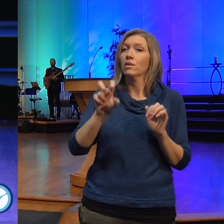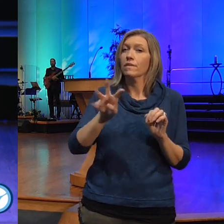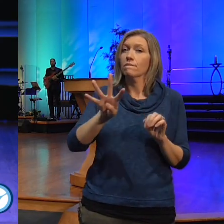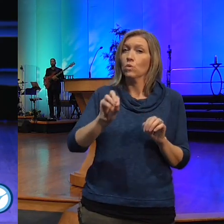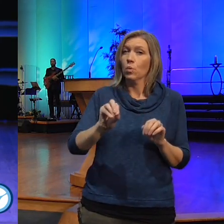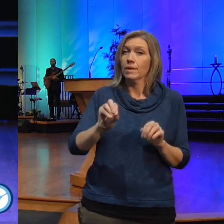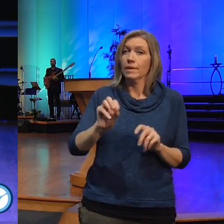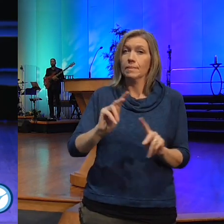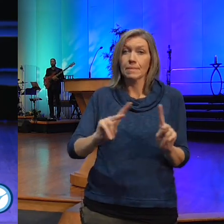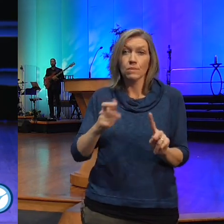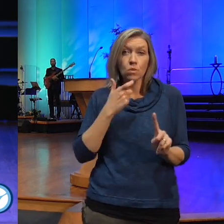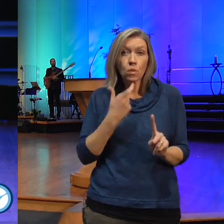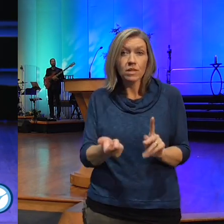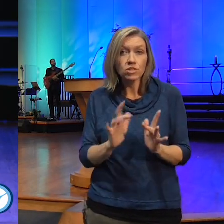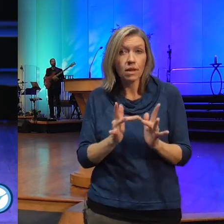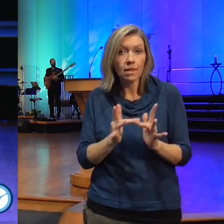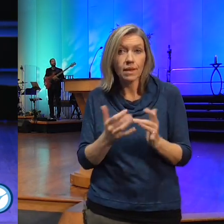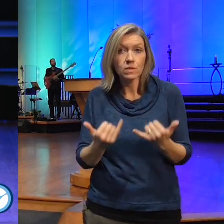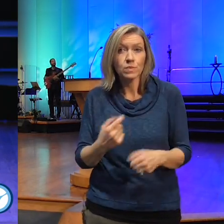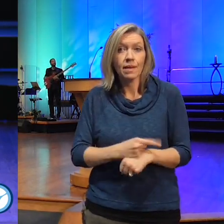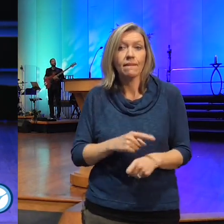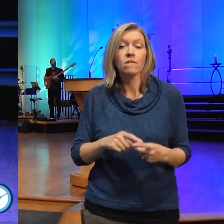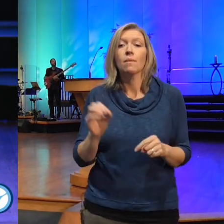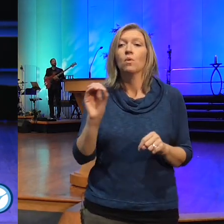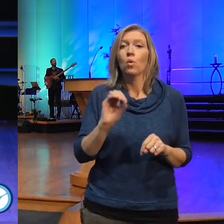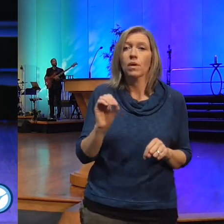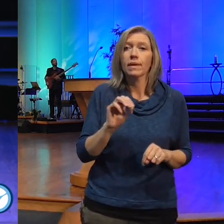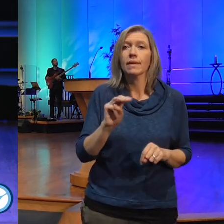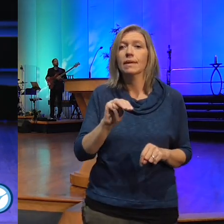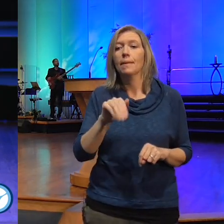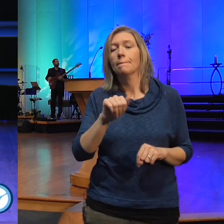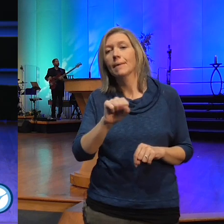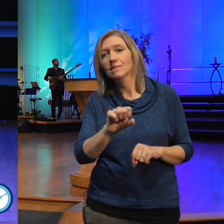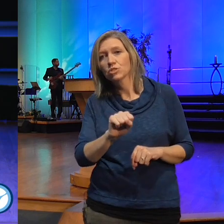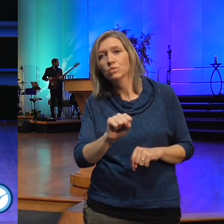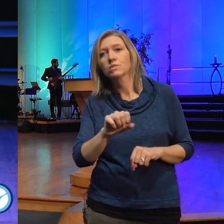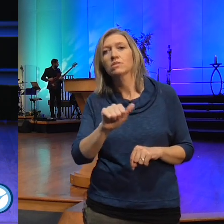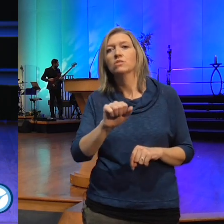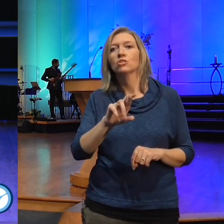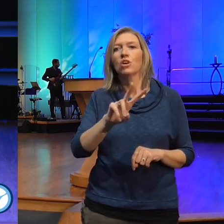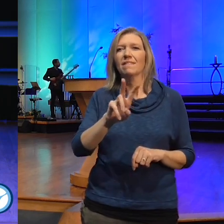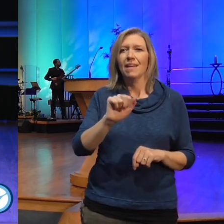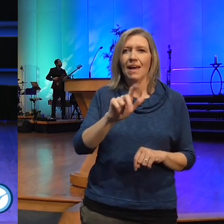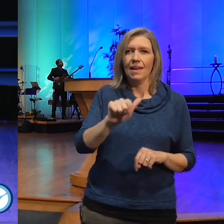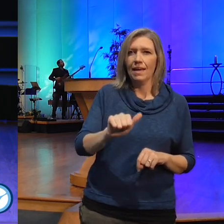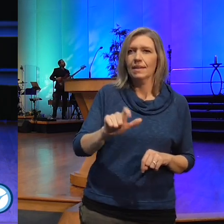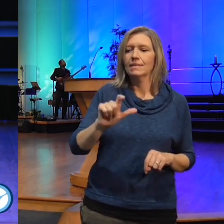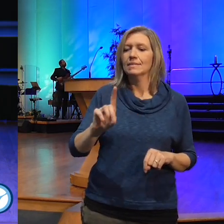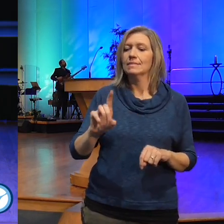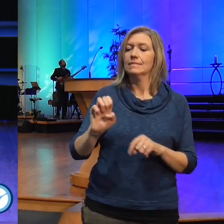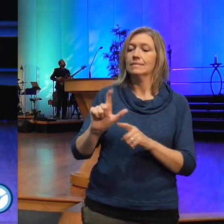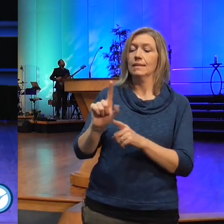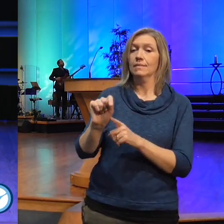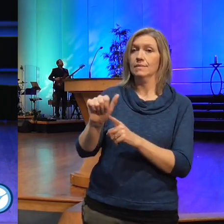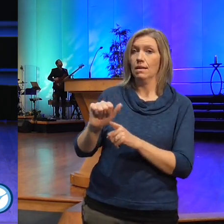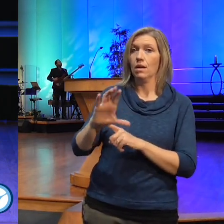online today from Oregon Massachusetts Arvada Delta Colorado Florida Oklahoma Nevada Montana